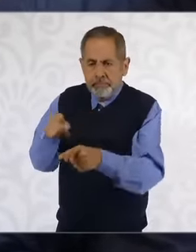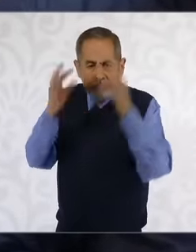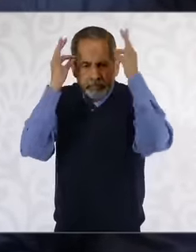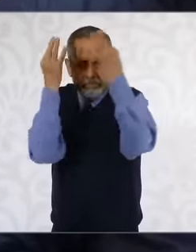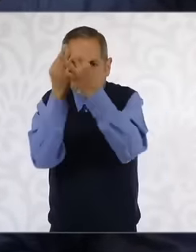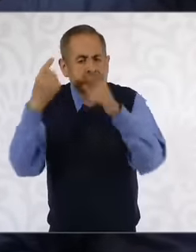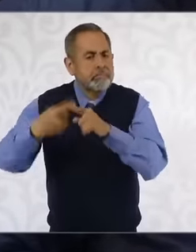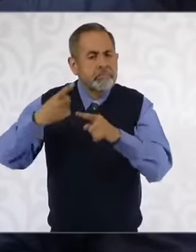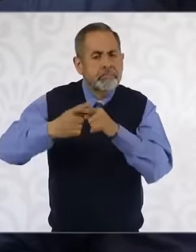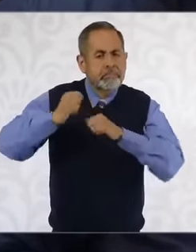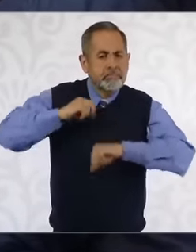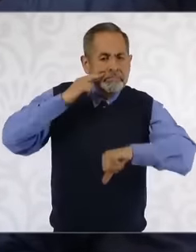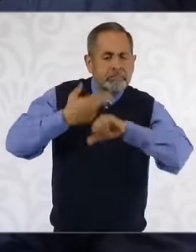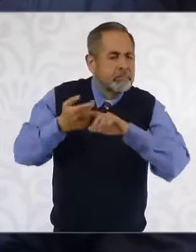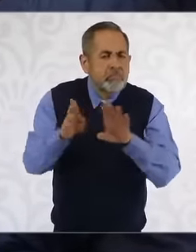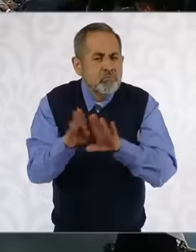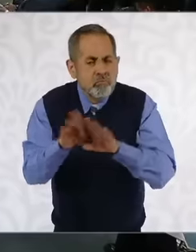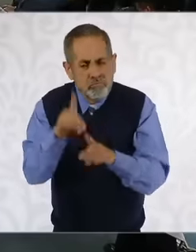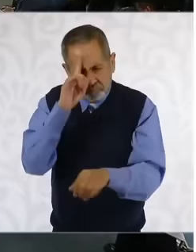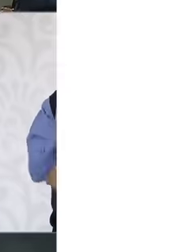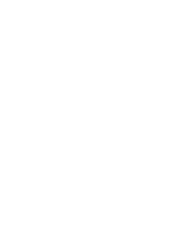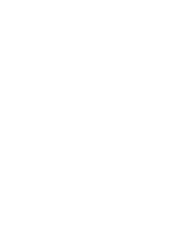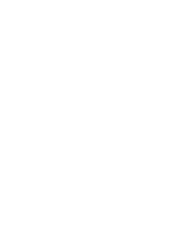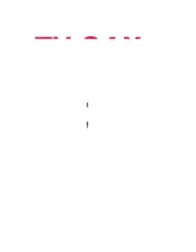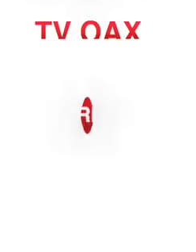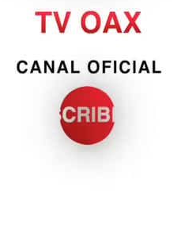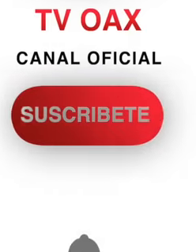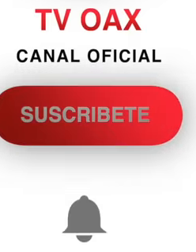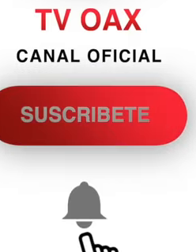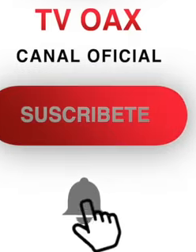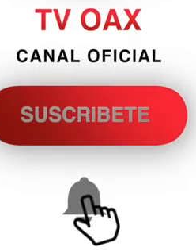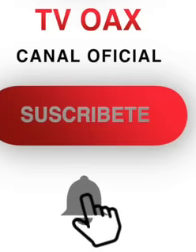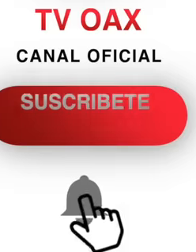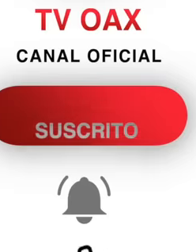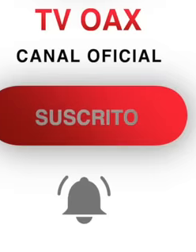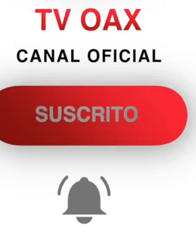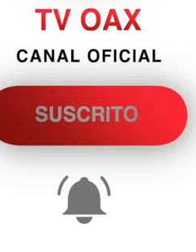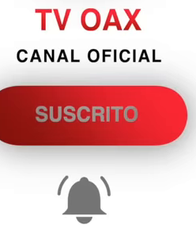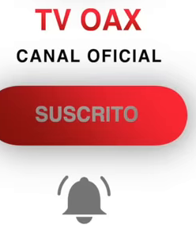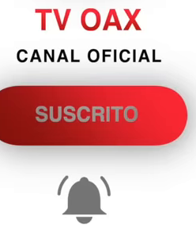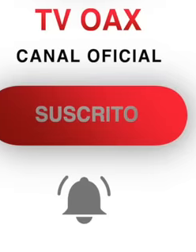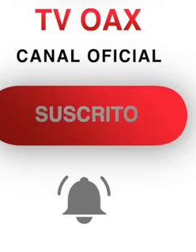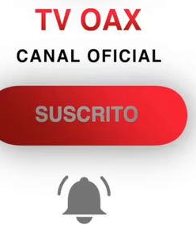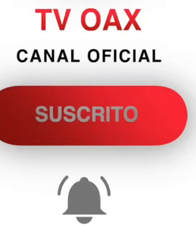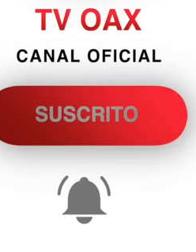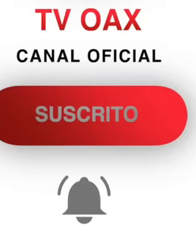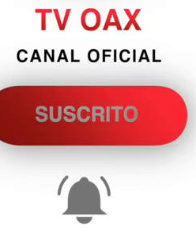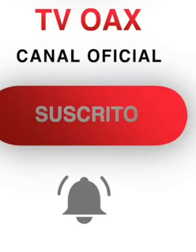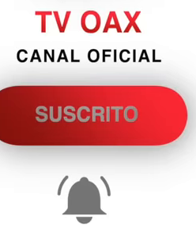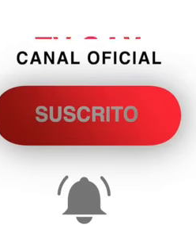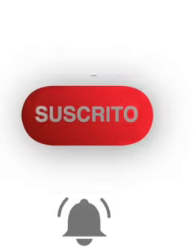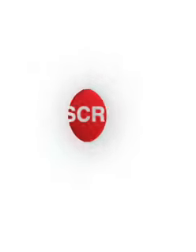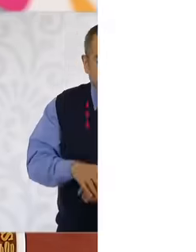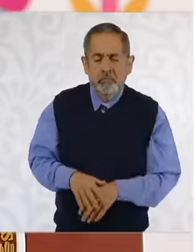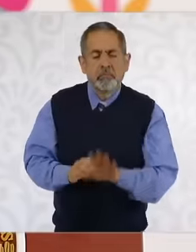from the president-elect, well, he released a statement whenever there is an accusation of this type because